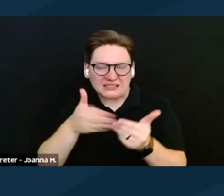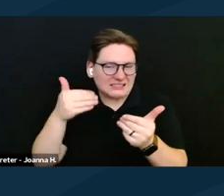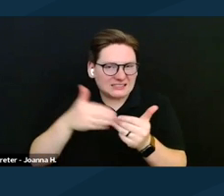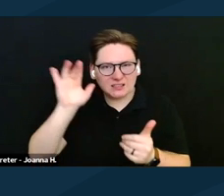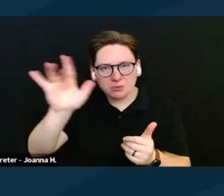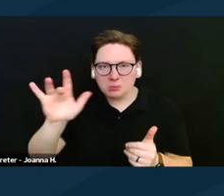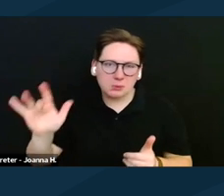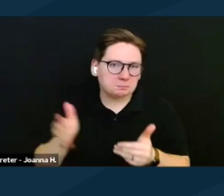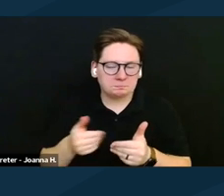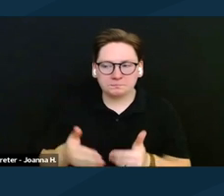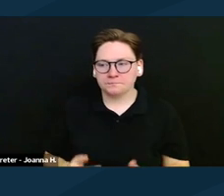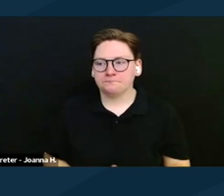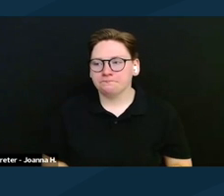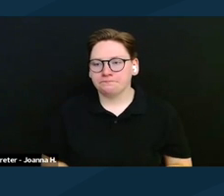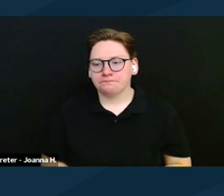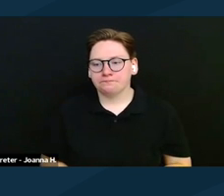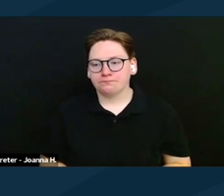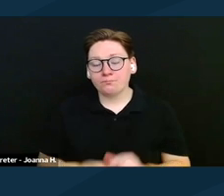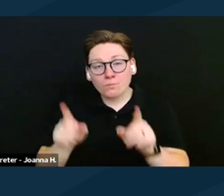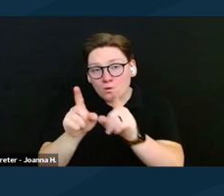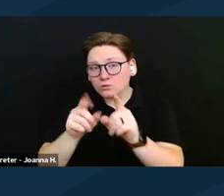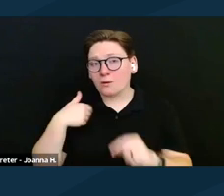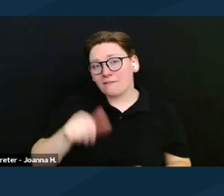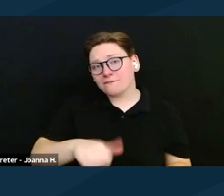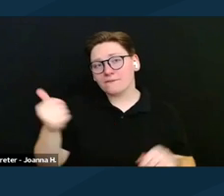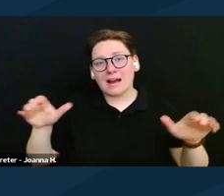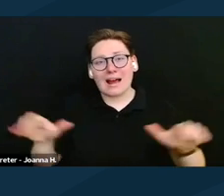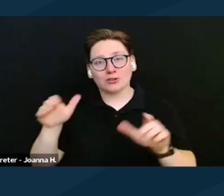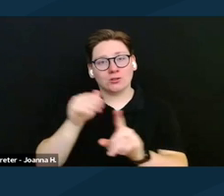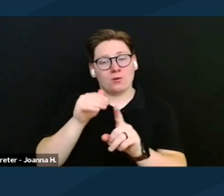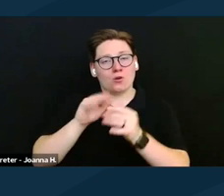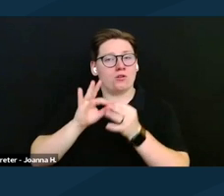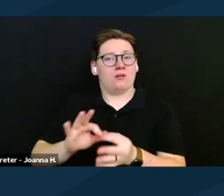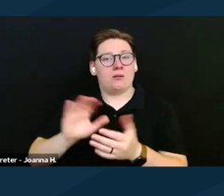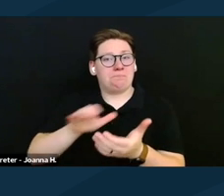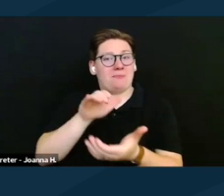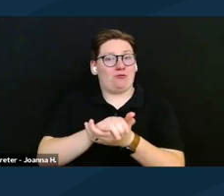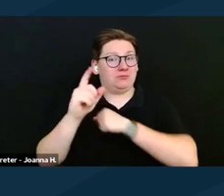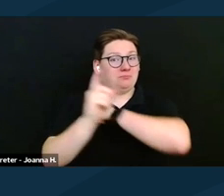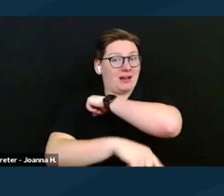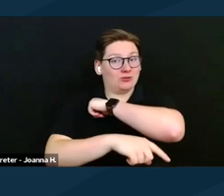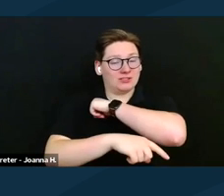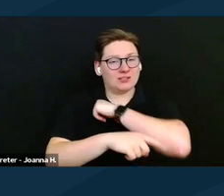We also have an action alert about marriage penalties, which covers both the DAC bill